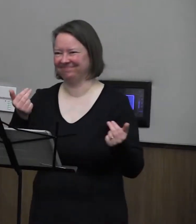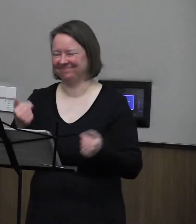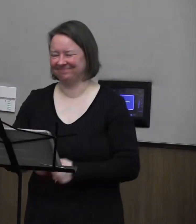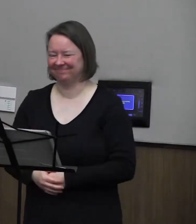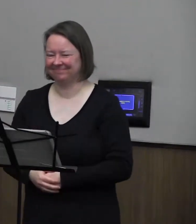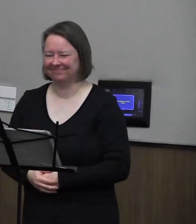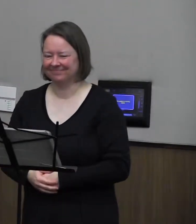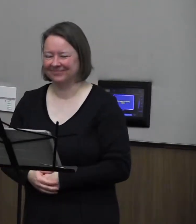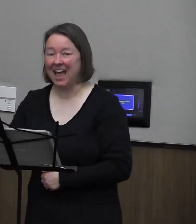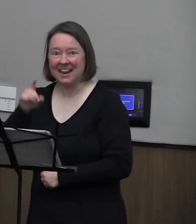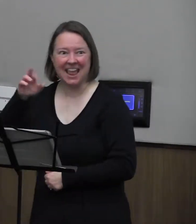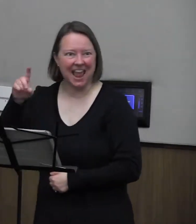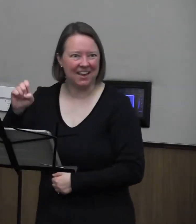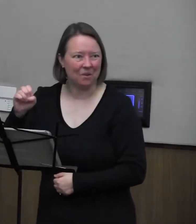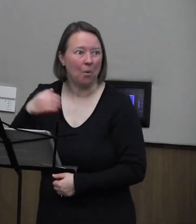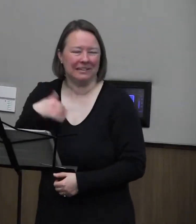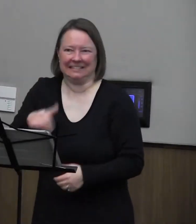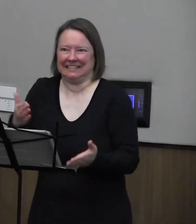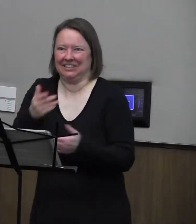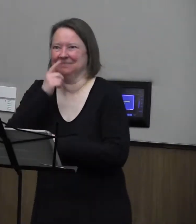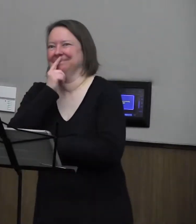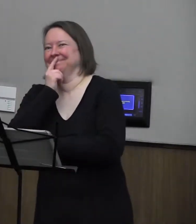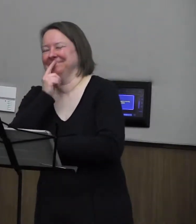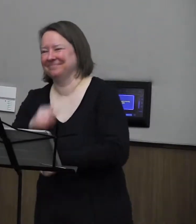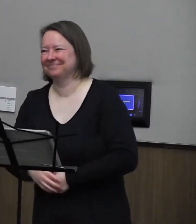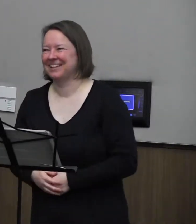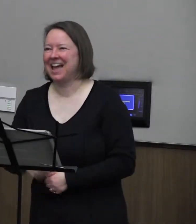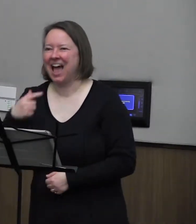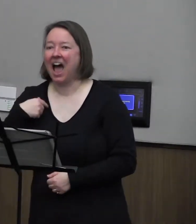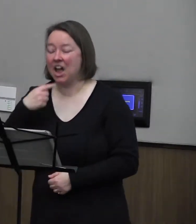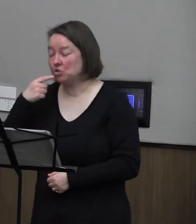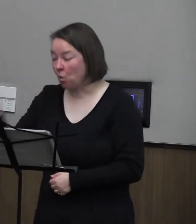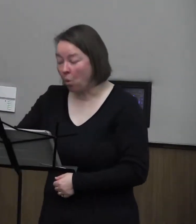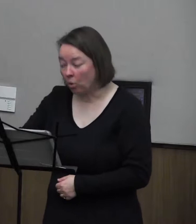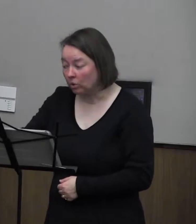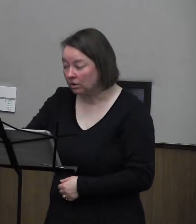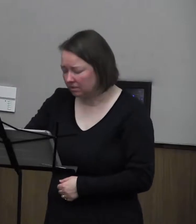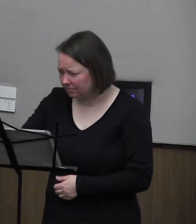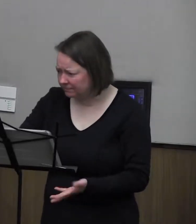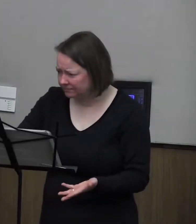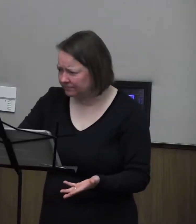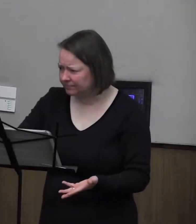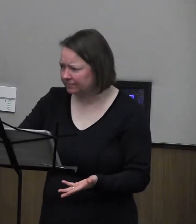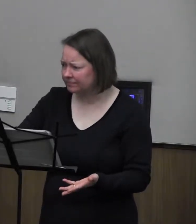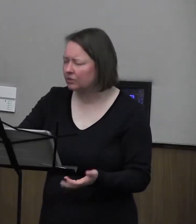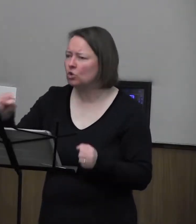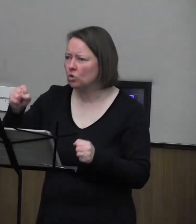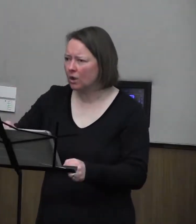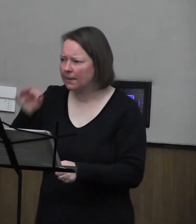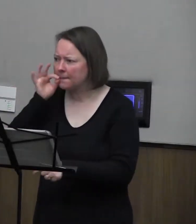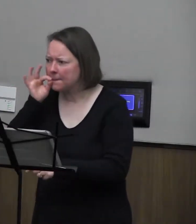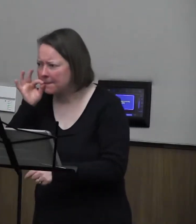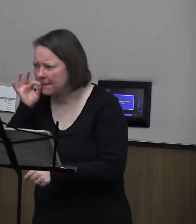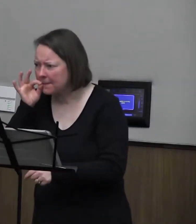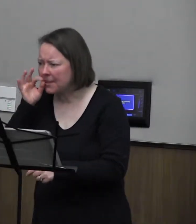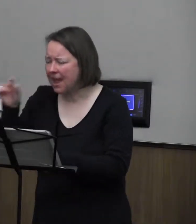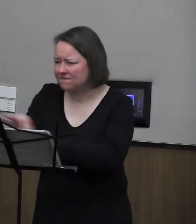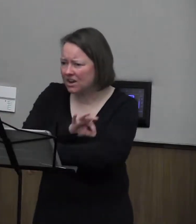Is Dave still here? Oh yeah, there, I see him. I told him that he can smoke weed and function,